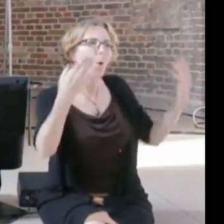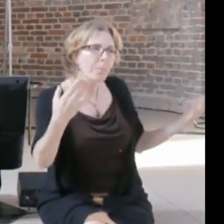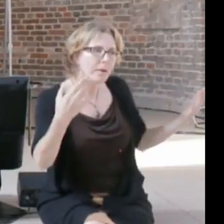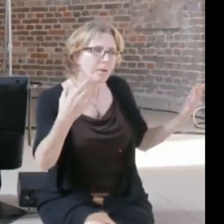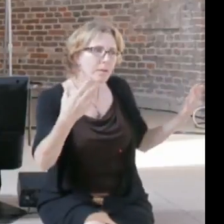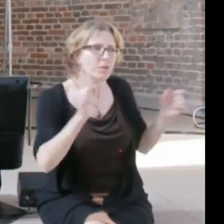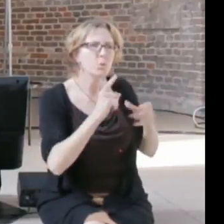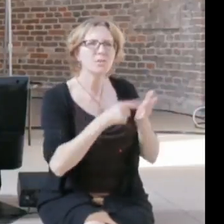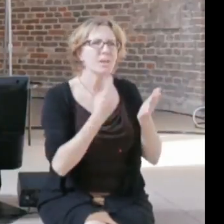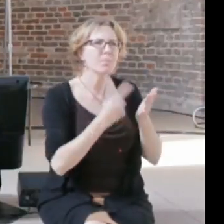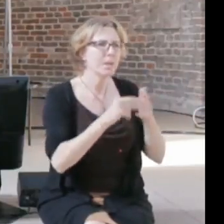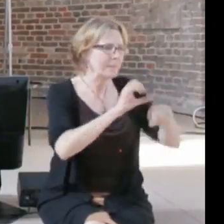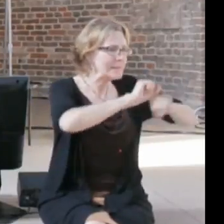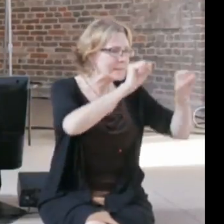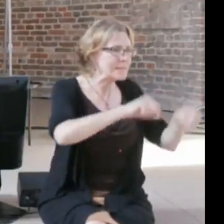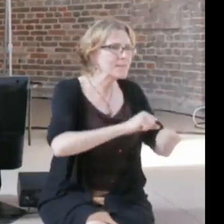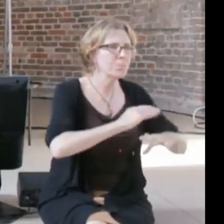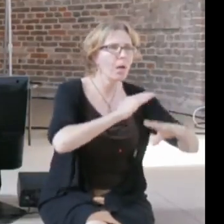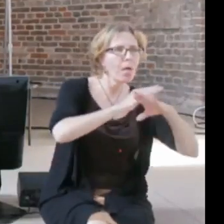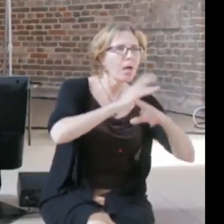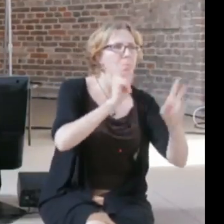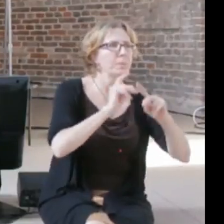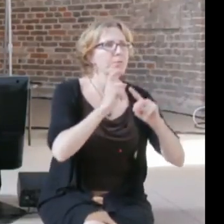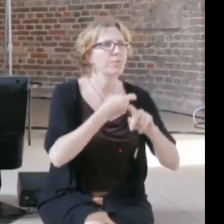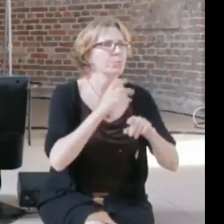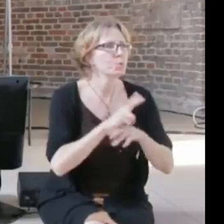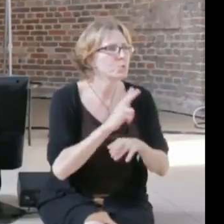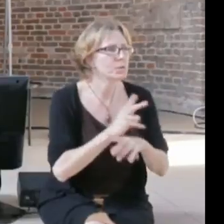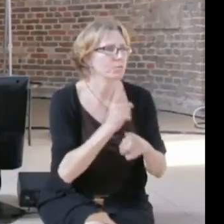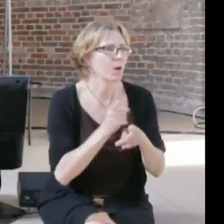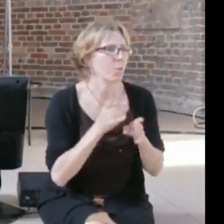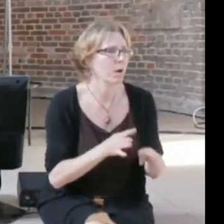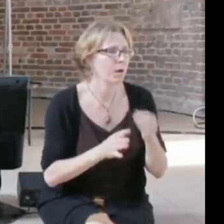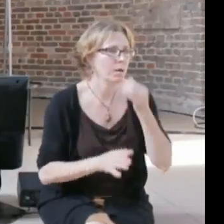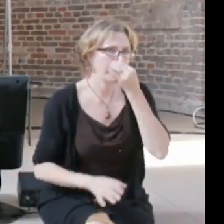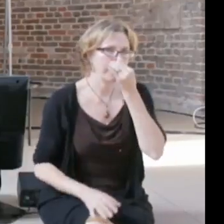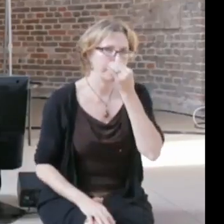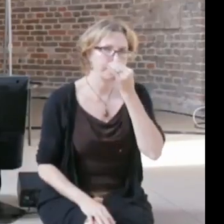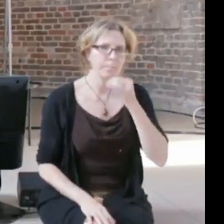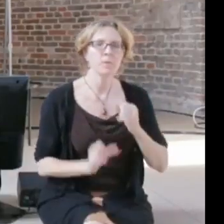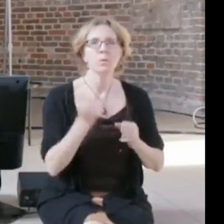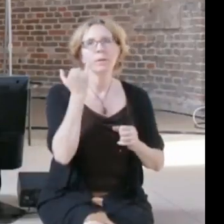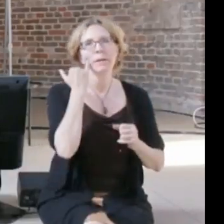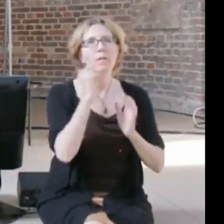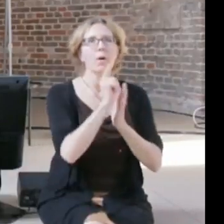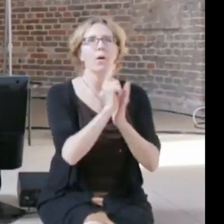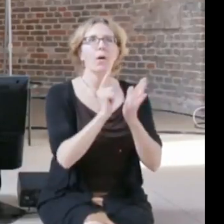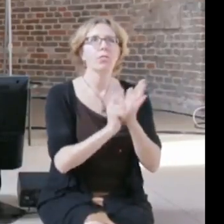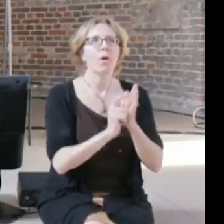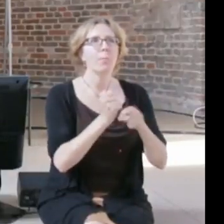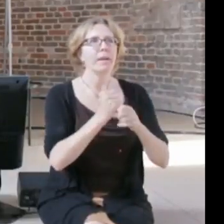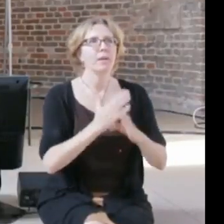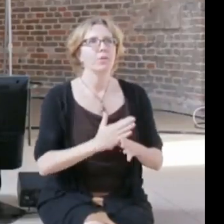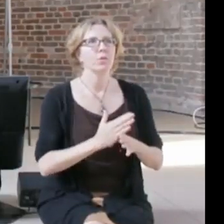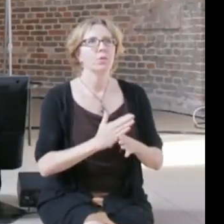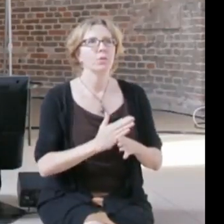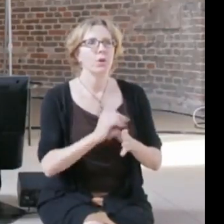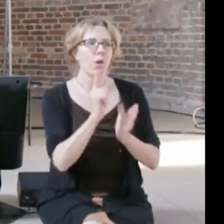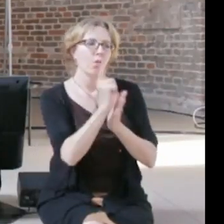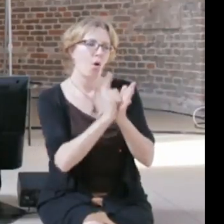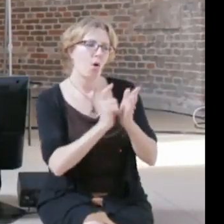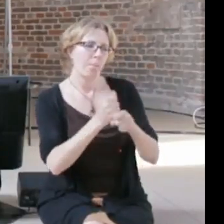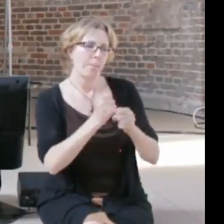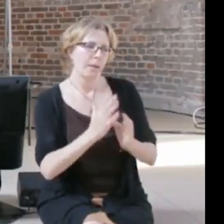that I would say a politician knowing enough about the code or software to be able to say